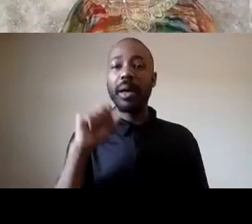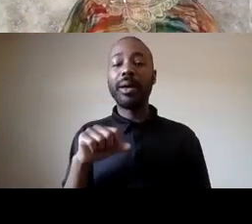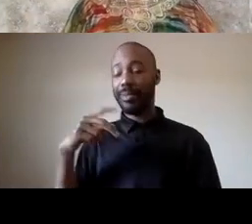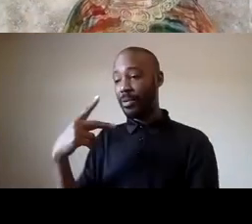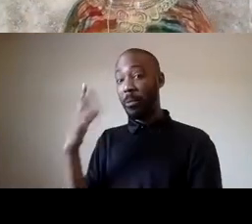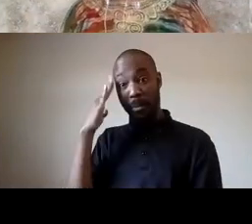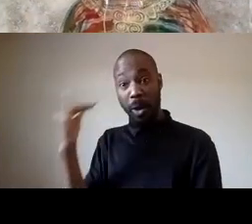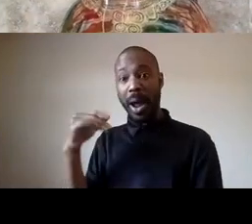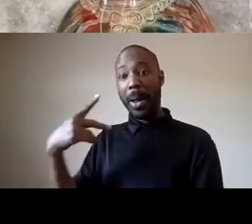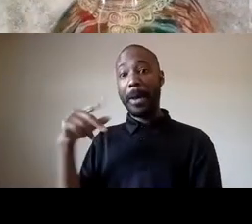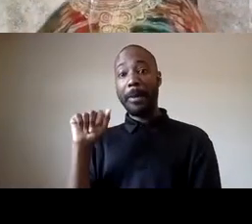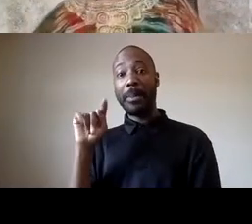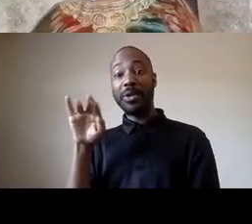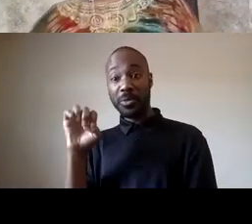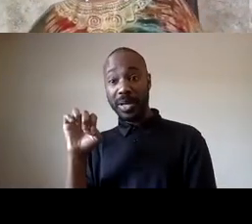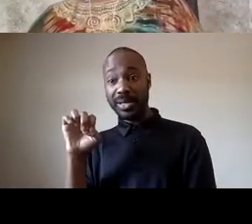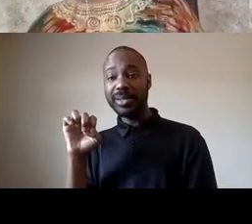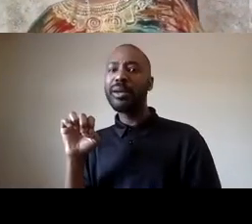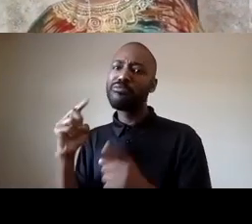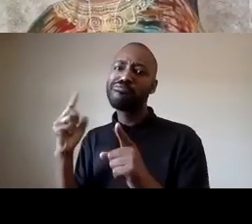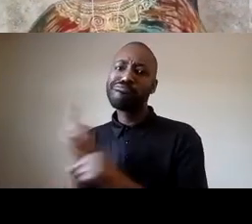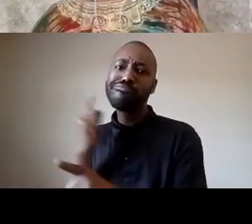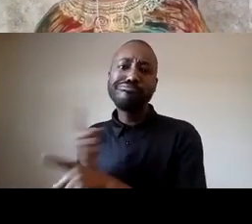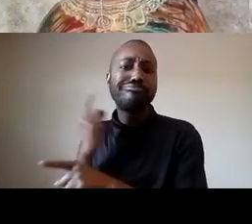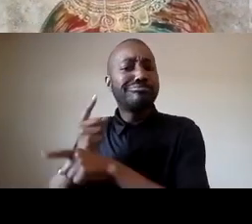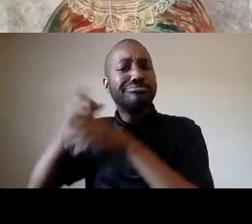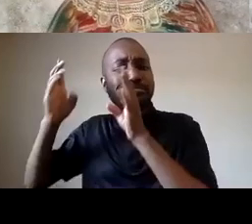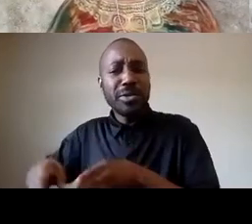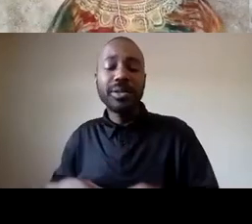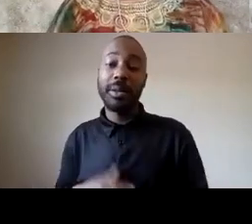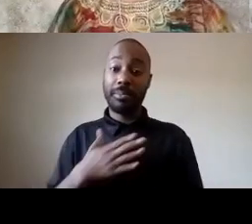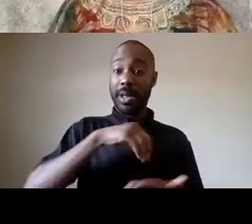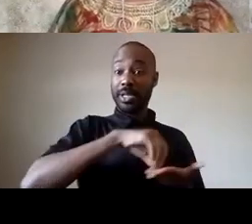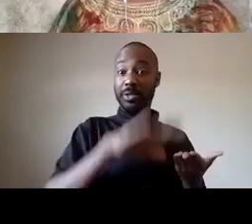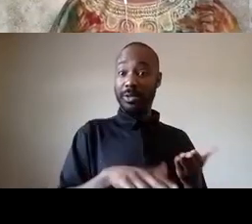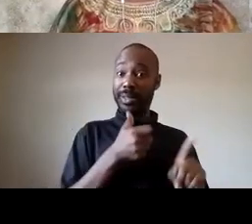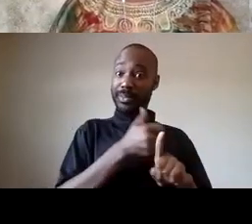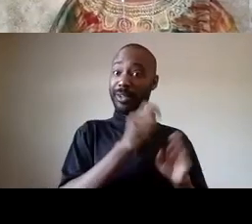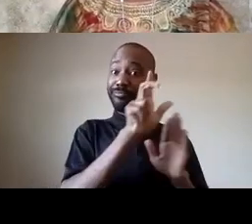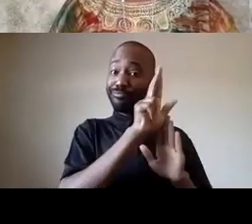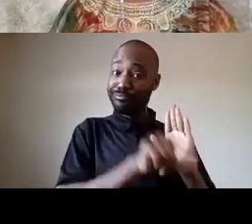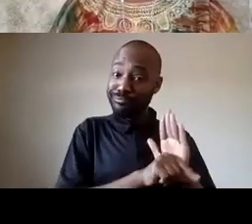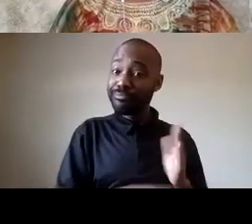my students were mostly under classmen they're as regular as they come